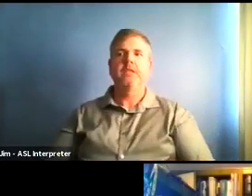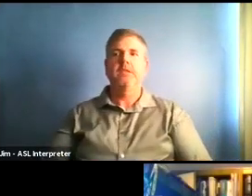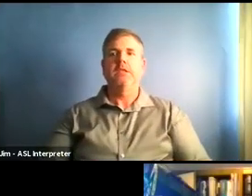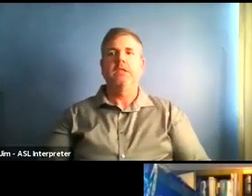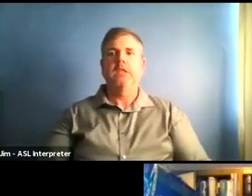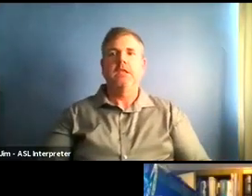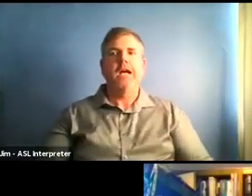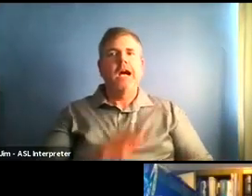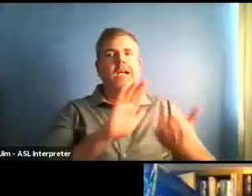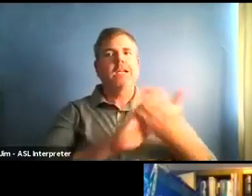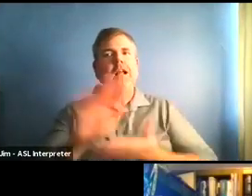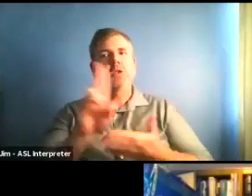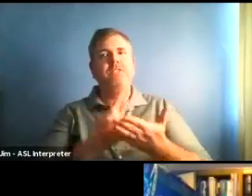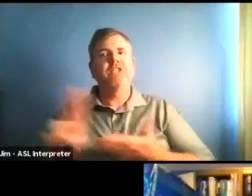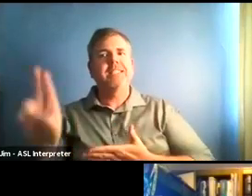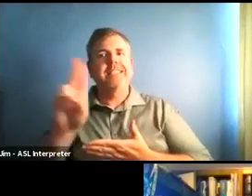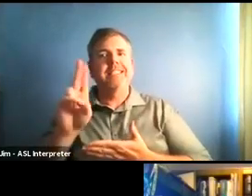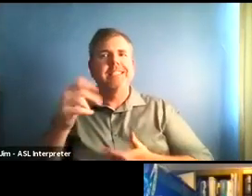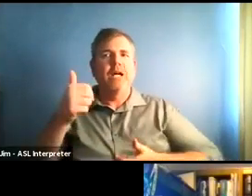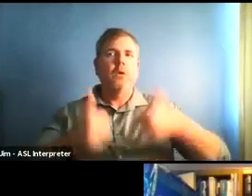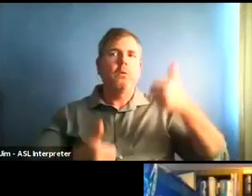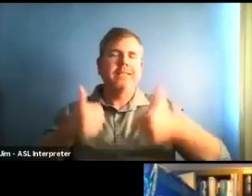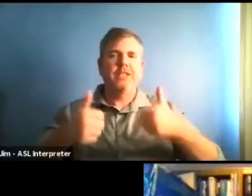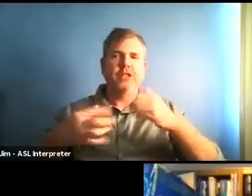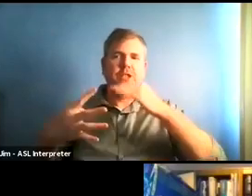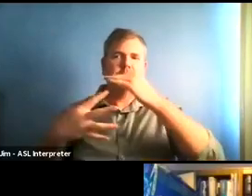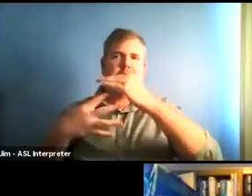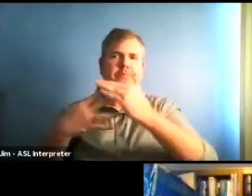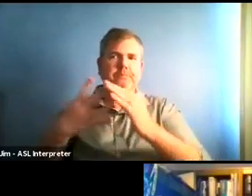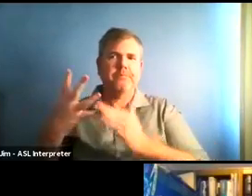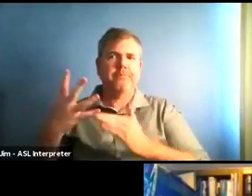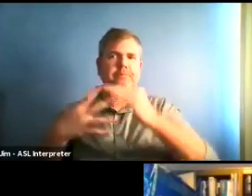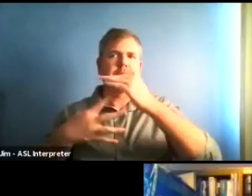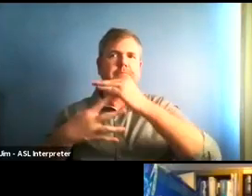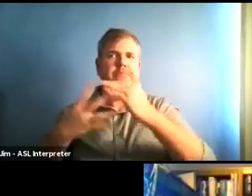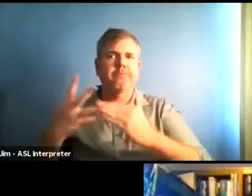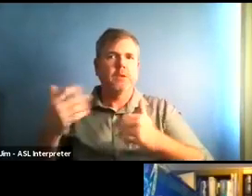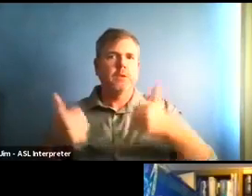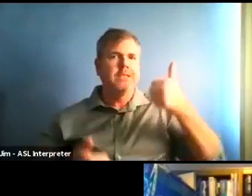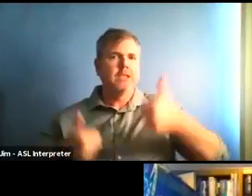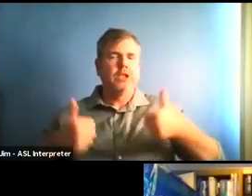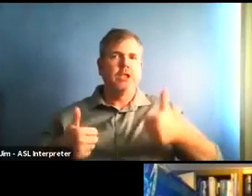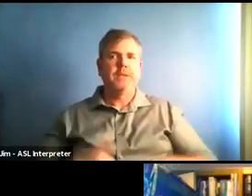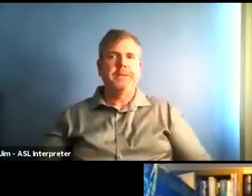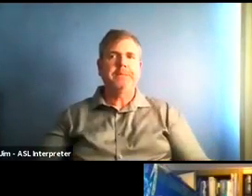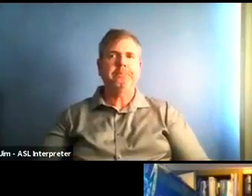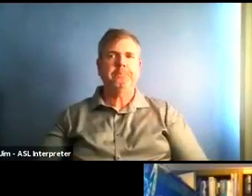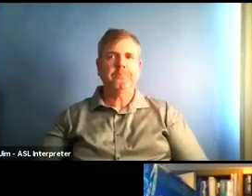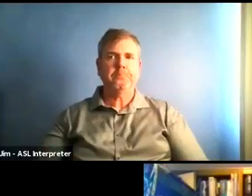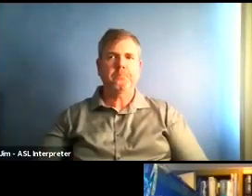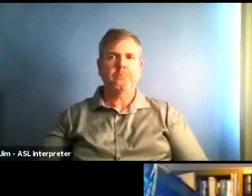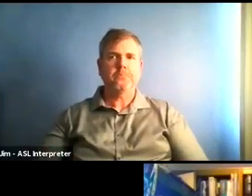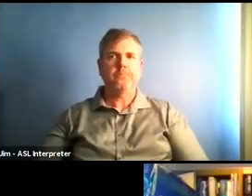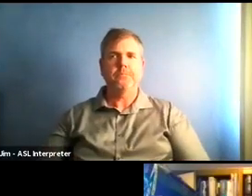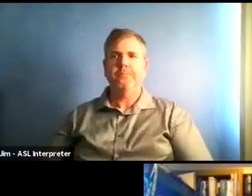we would have to get to to to open up to allow the. Higher education.